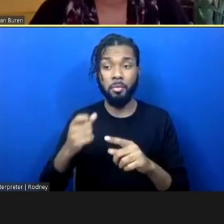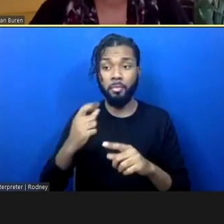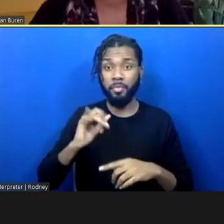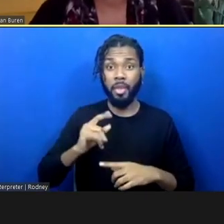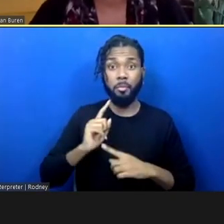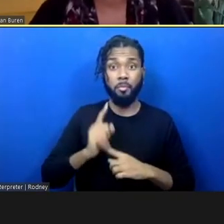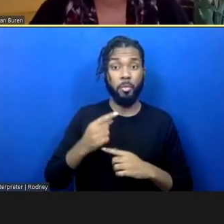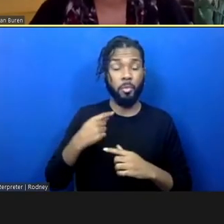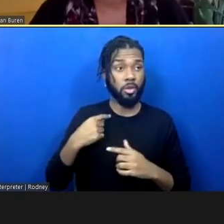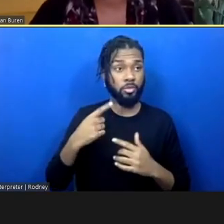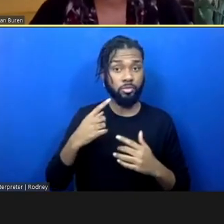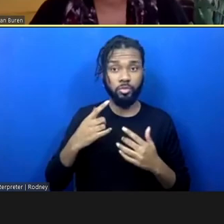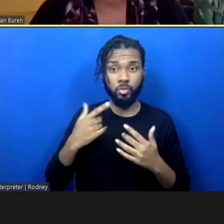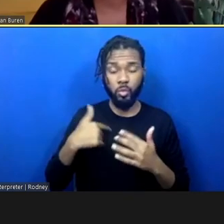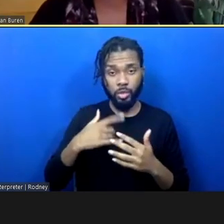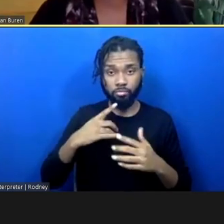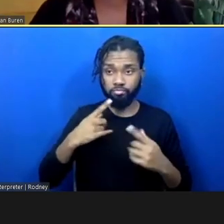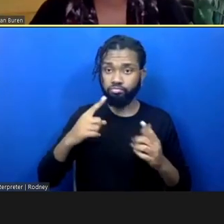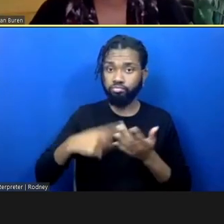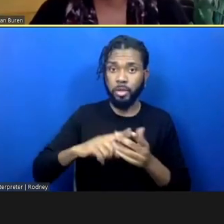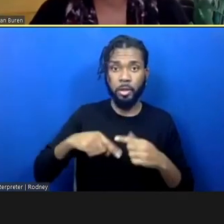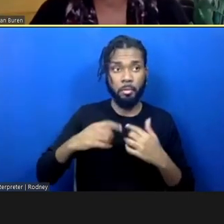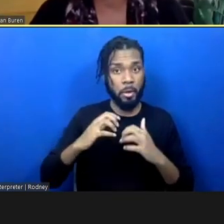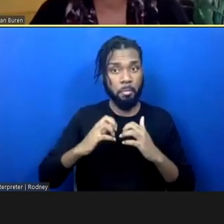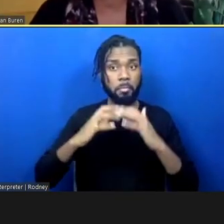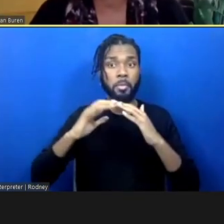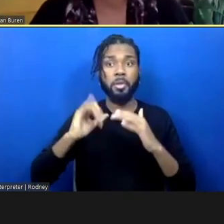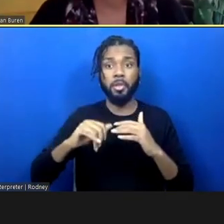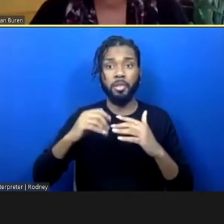tremendously, because for the first time, we started to see capital flowing